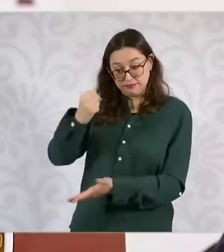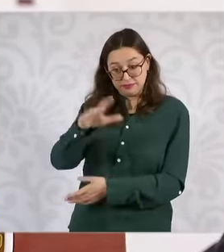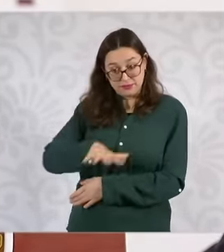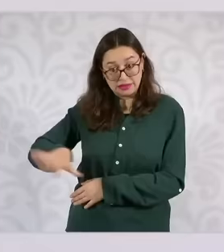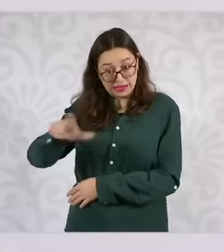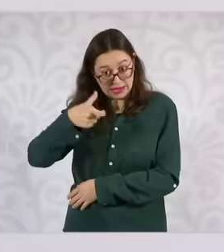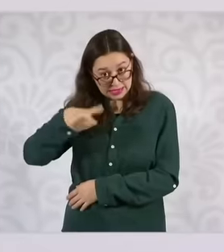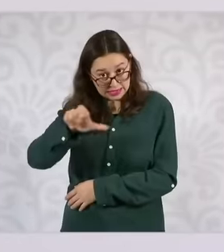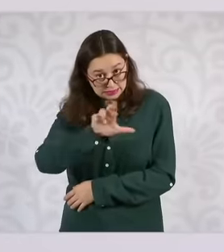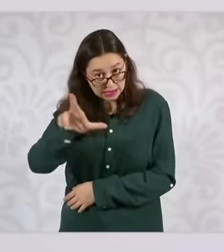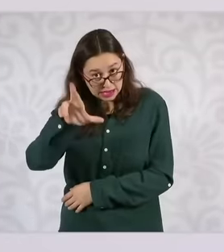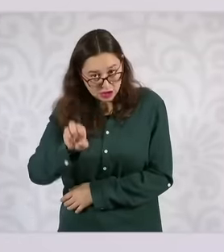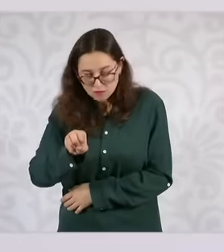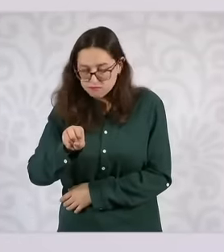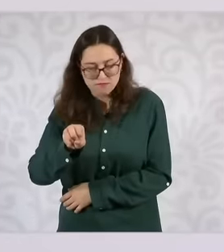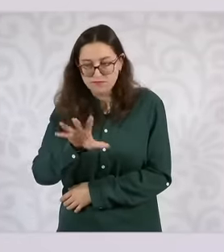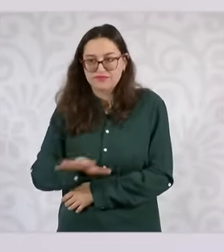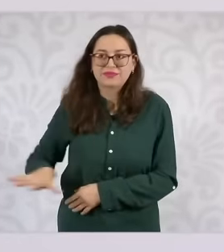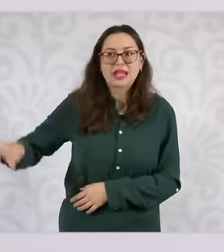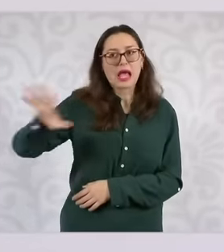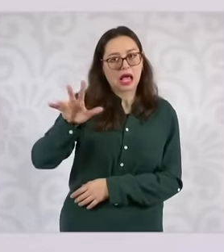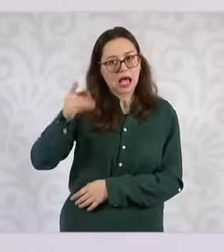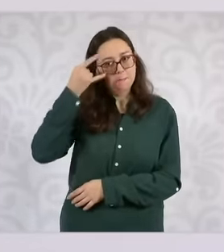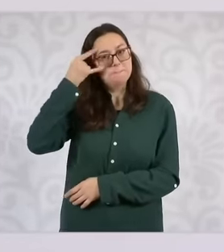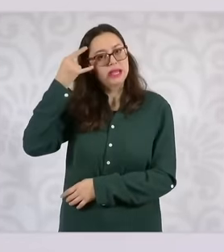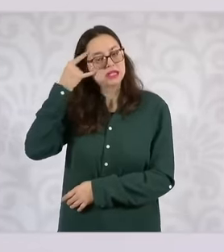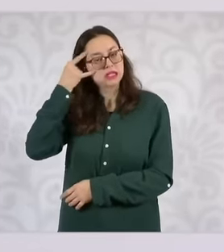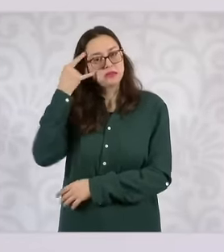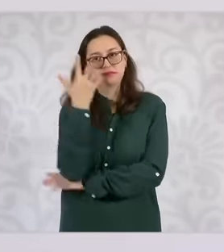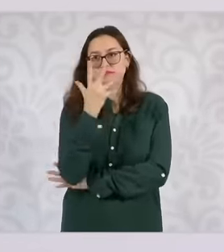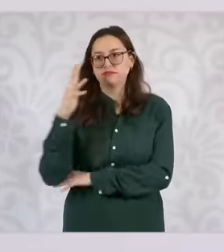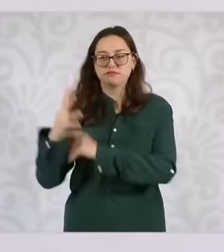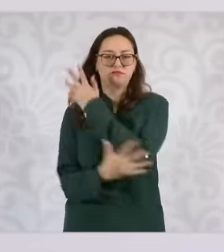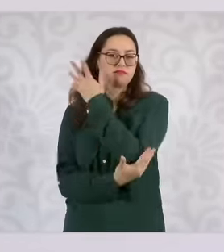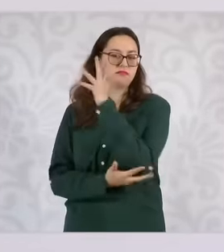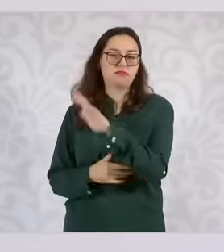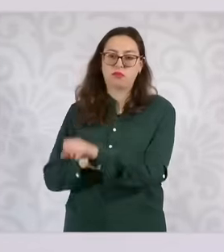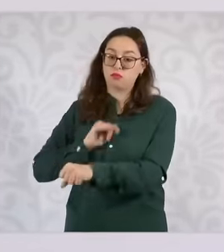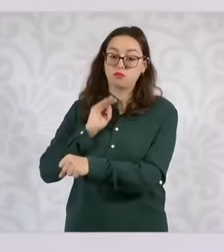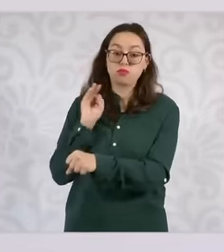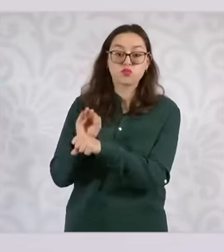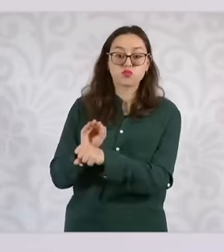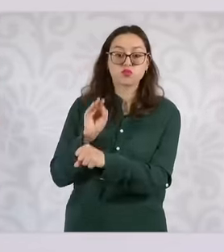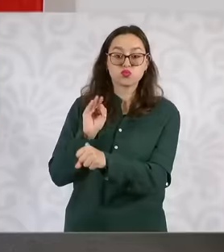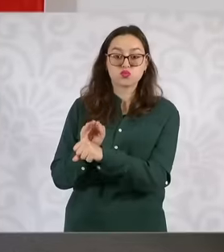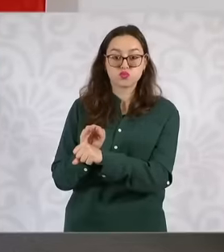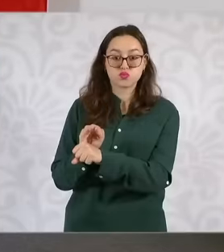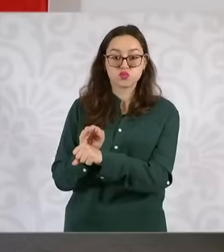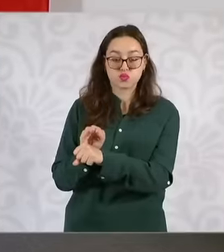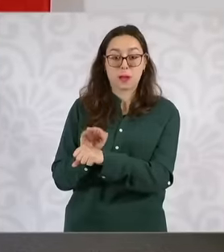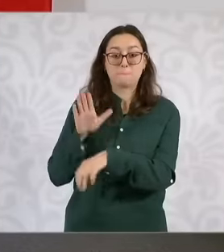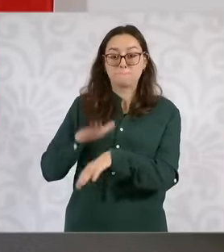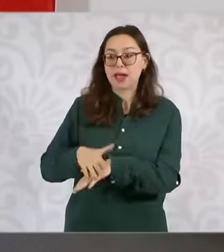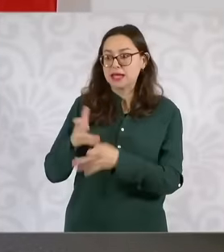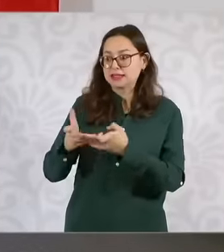the Calacmul biosphere reserve was expanded. The Calacmul Biosphere Reserve